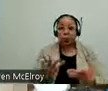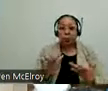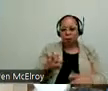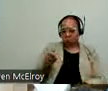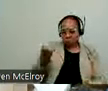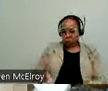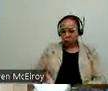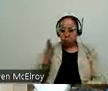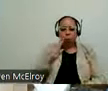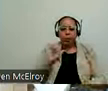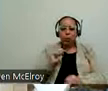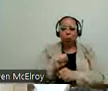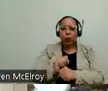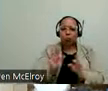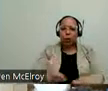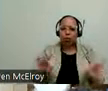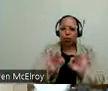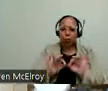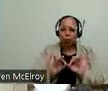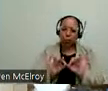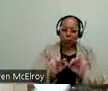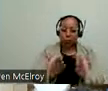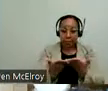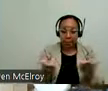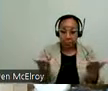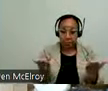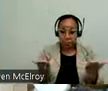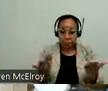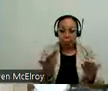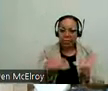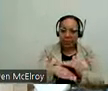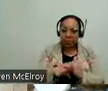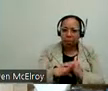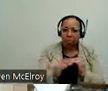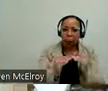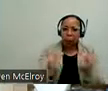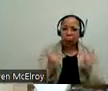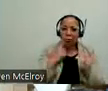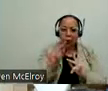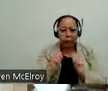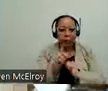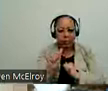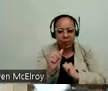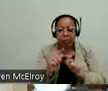all materials are accessible. For people with disabilities. But